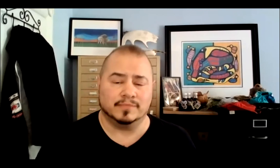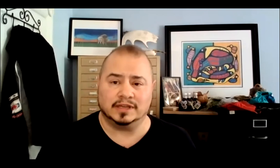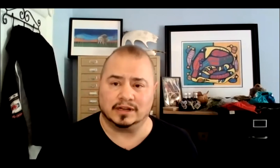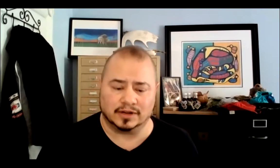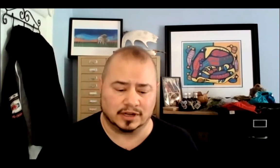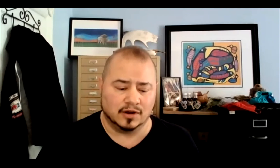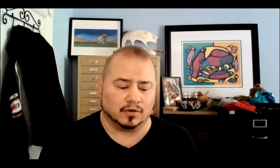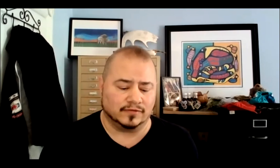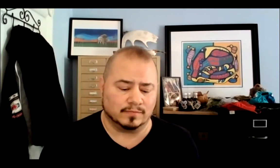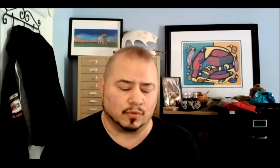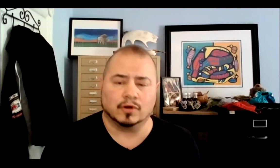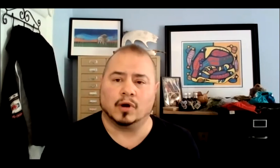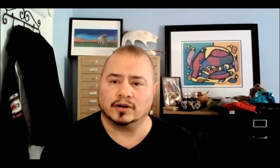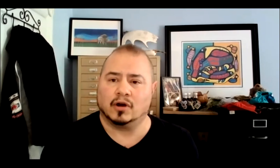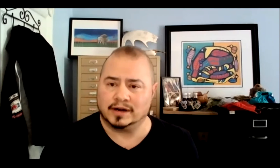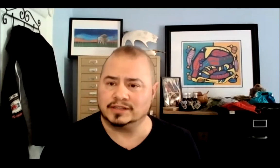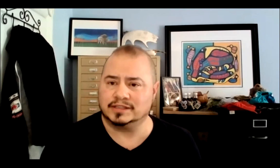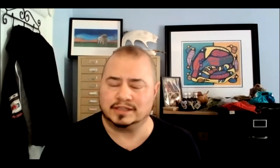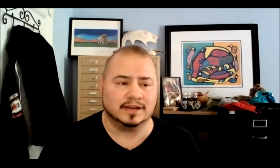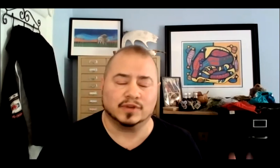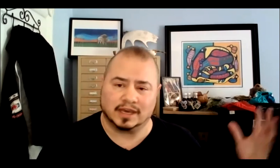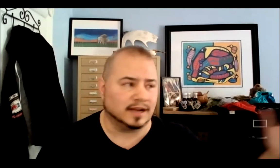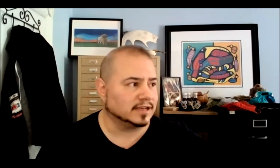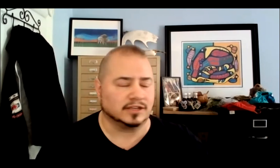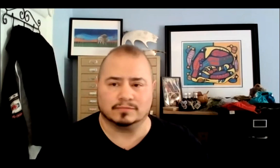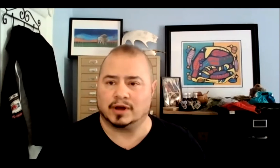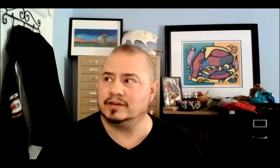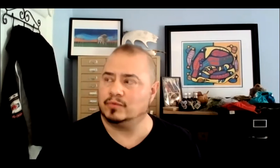being near it, or even pour water on us in the day if we can't access a body of